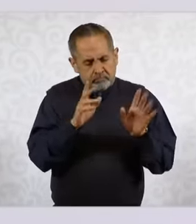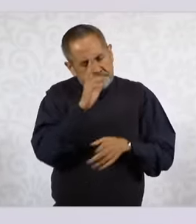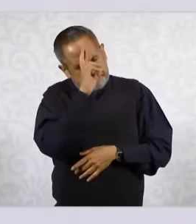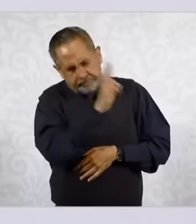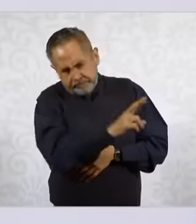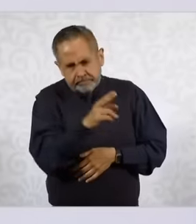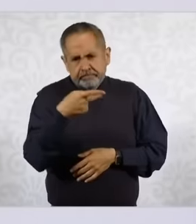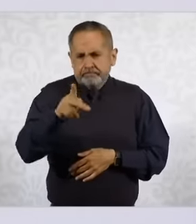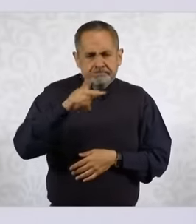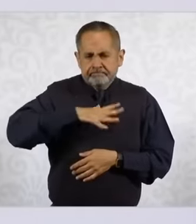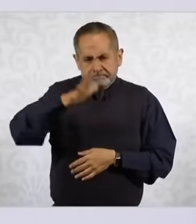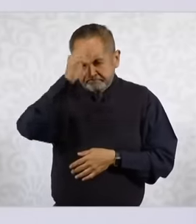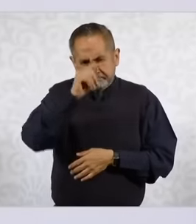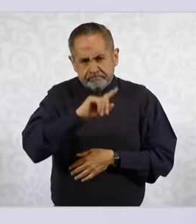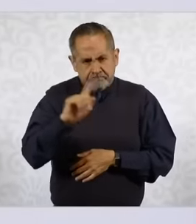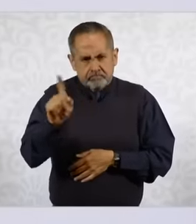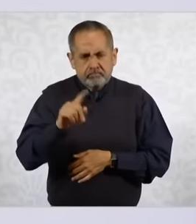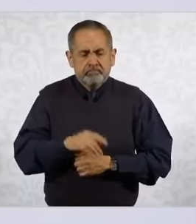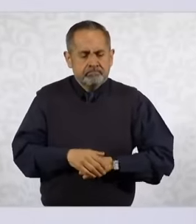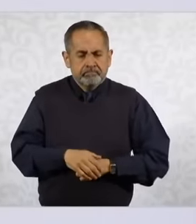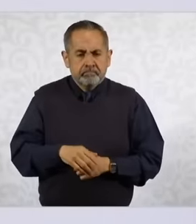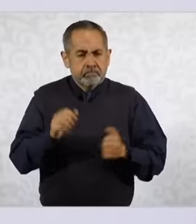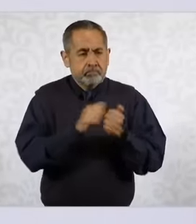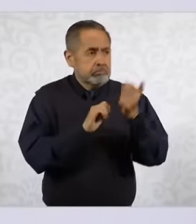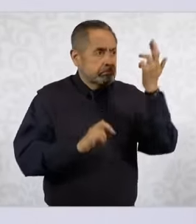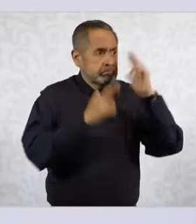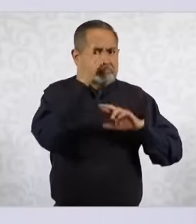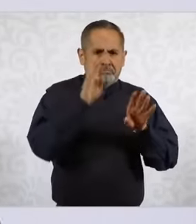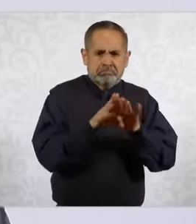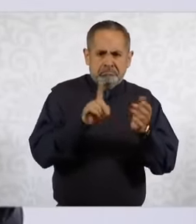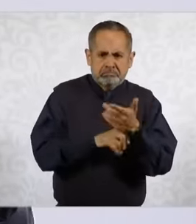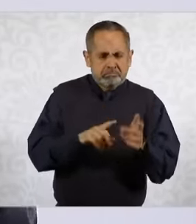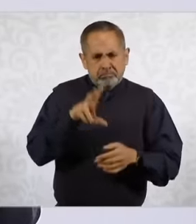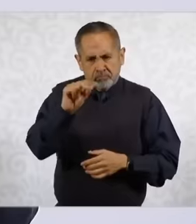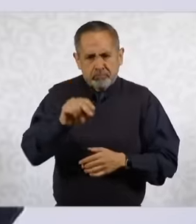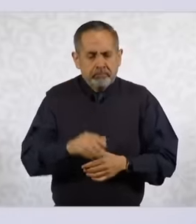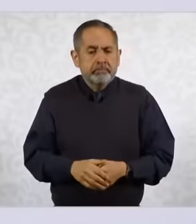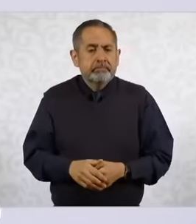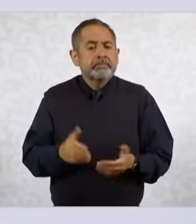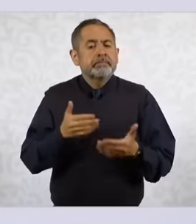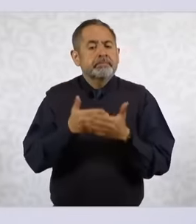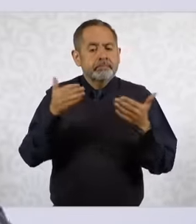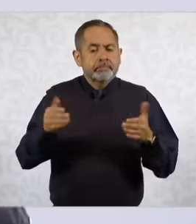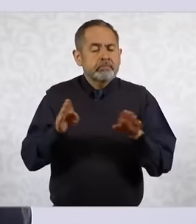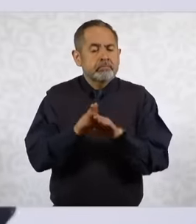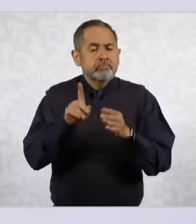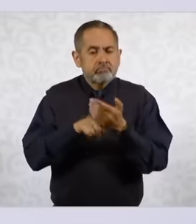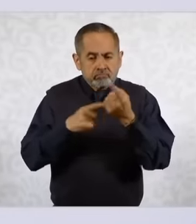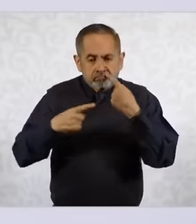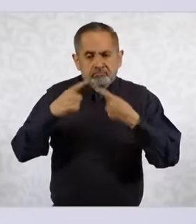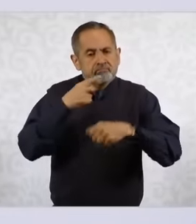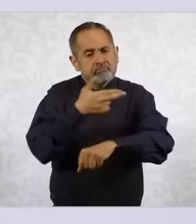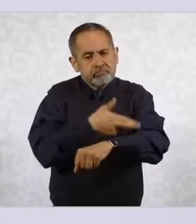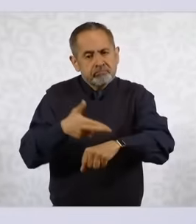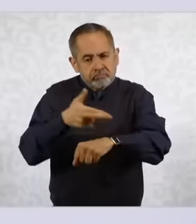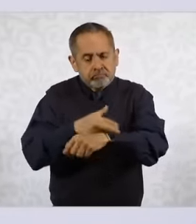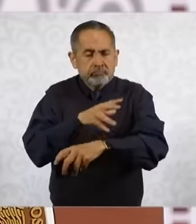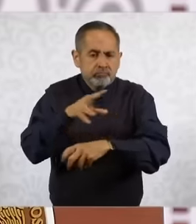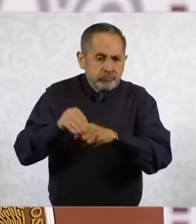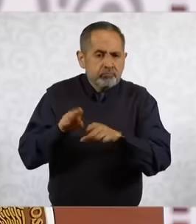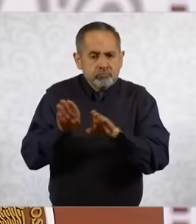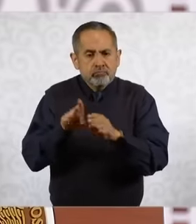, but we don't agree with it, and now it's going to be our turn. Well, the process of reforming